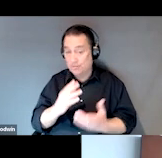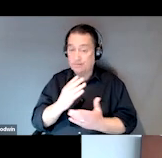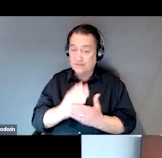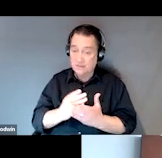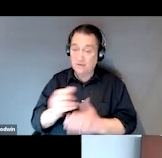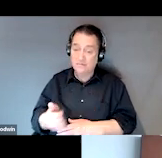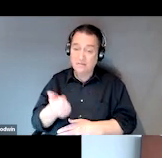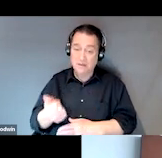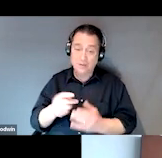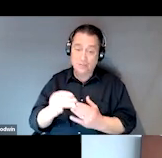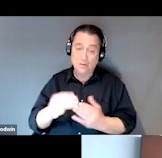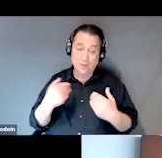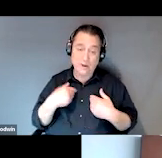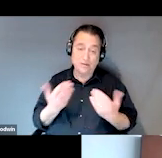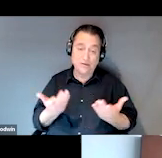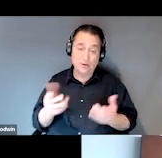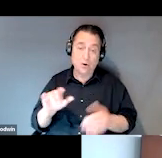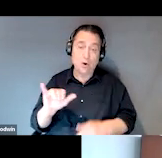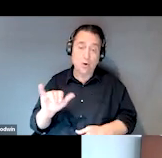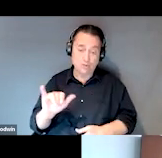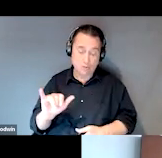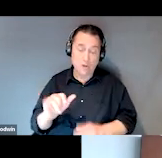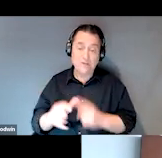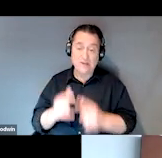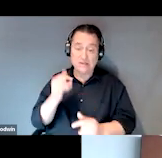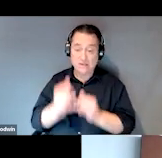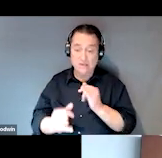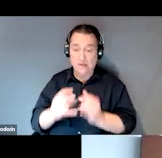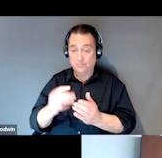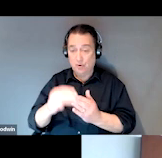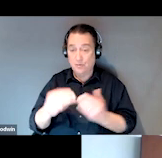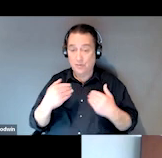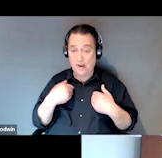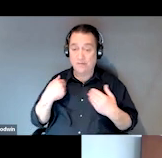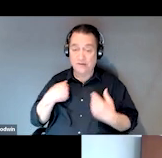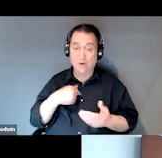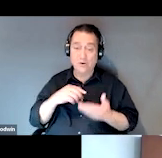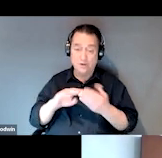that we have here as well. And then the final program that we have in our community services division is,